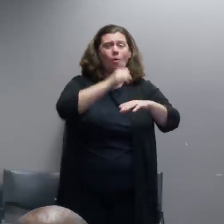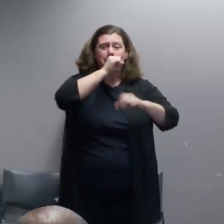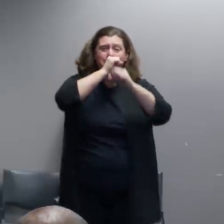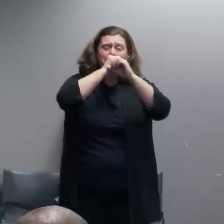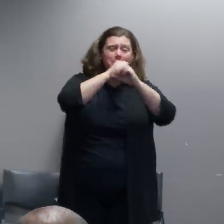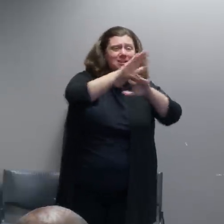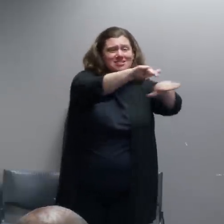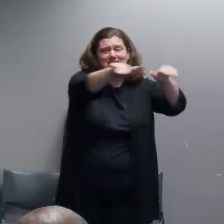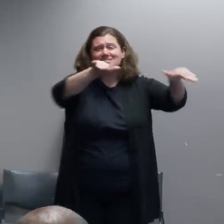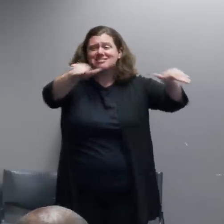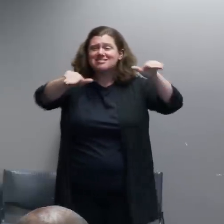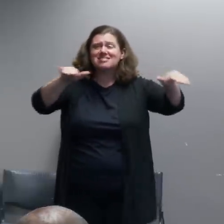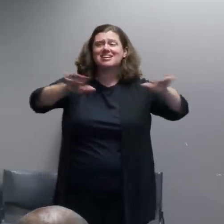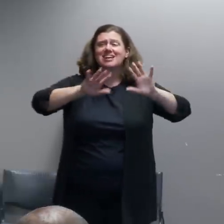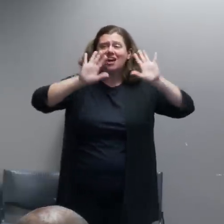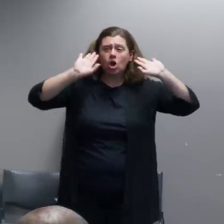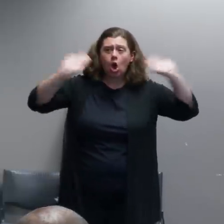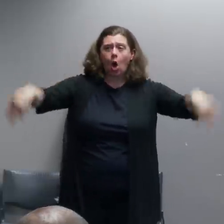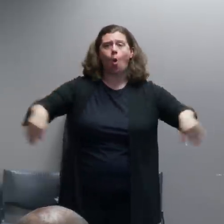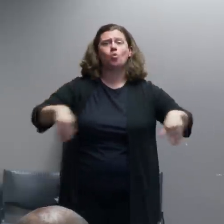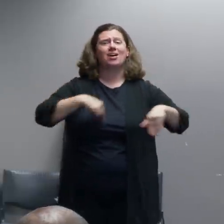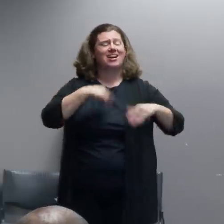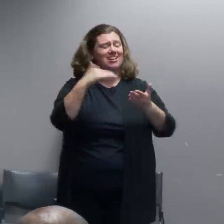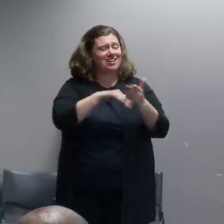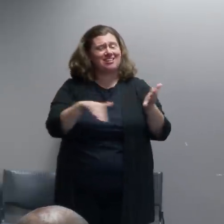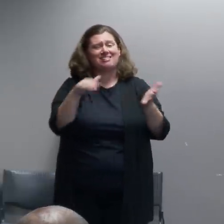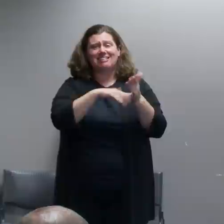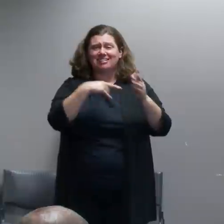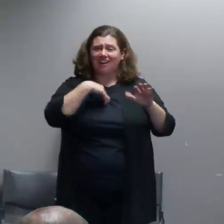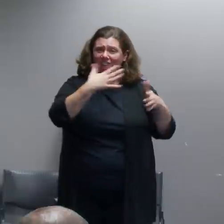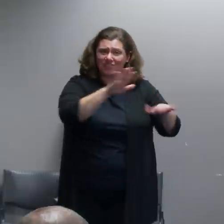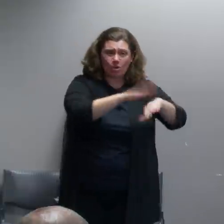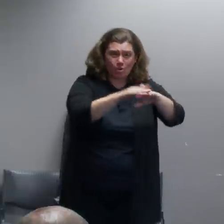about CS gas that distinguishes it from pepper spray...